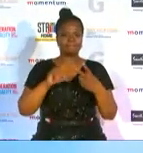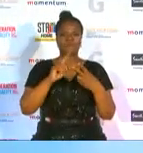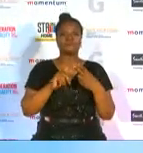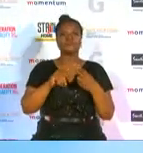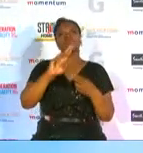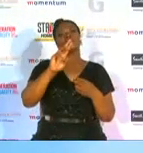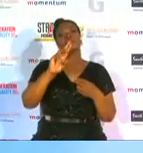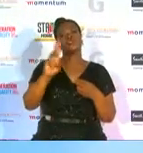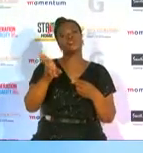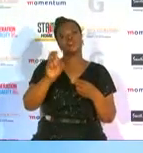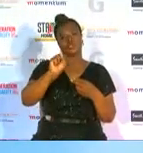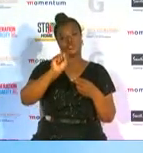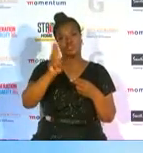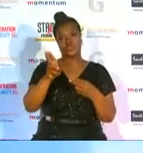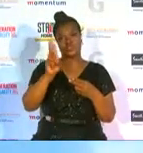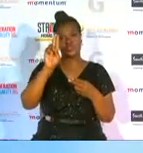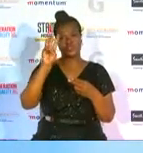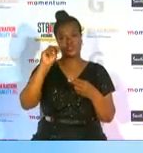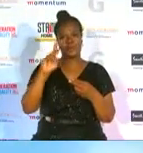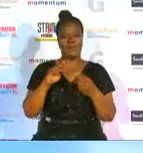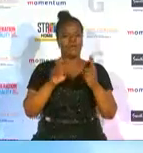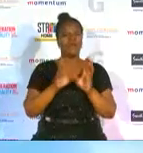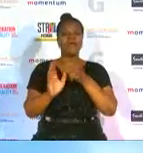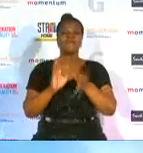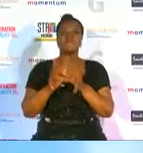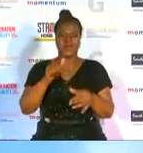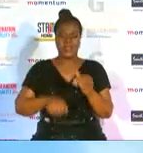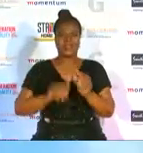and football in south africa for giving me the opportunity